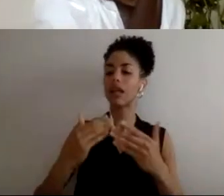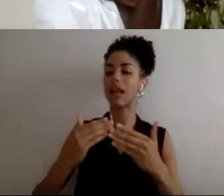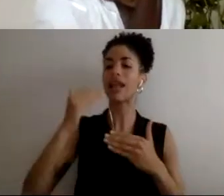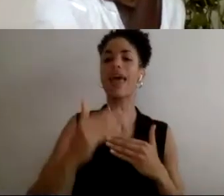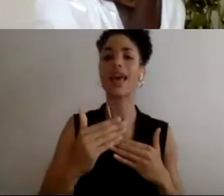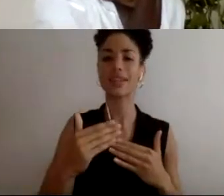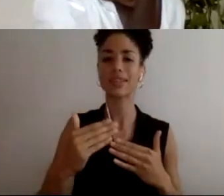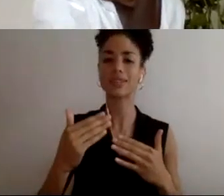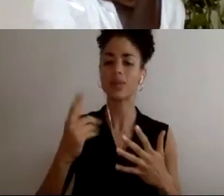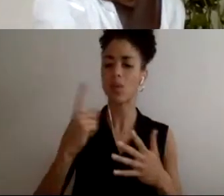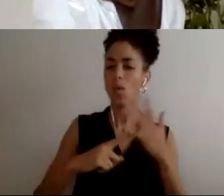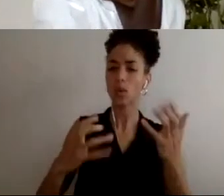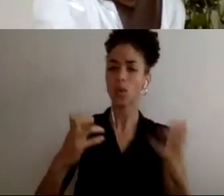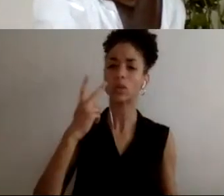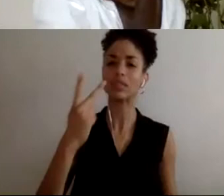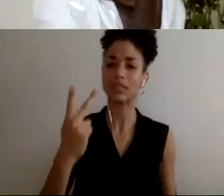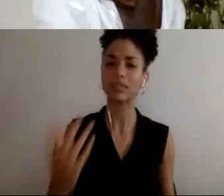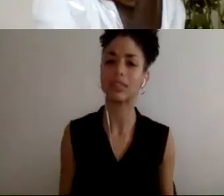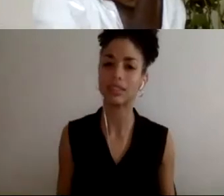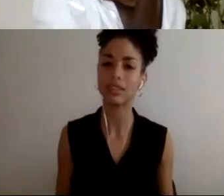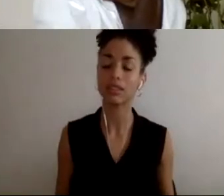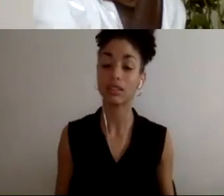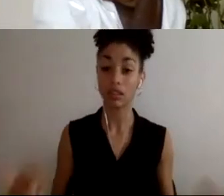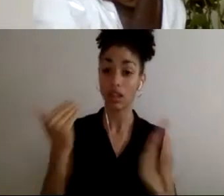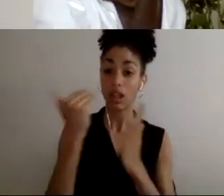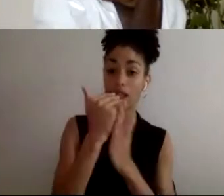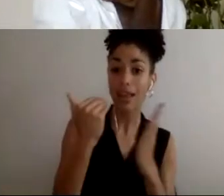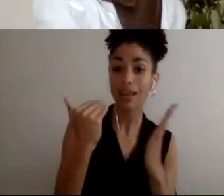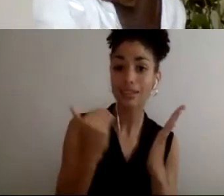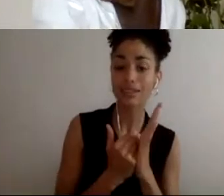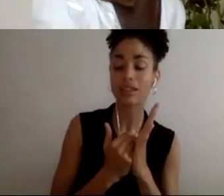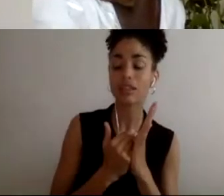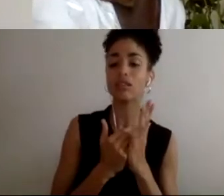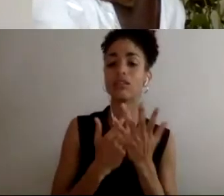What lessons do you want cultural institutions to take from this